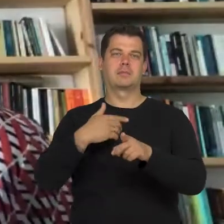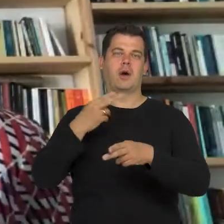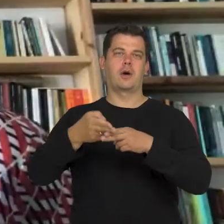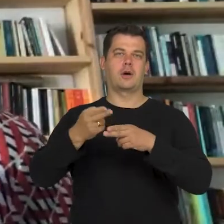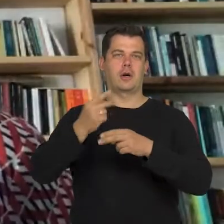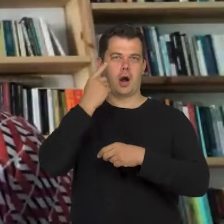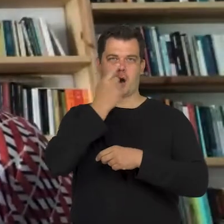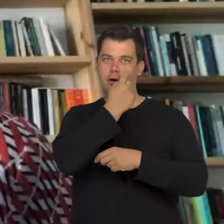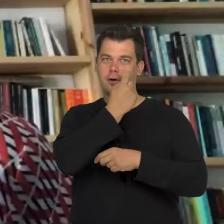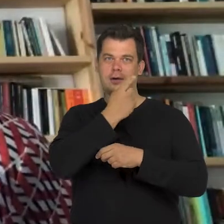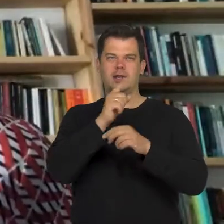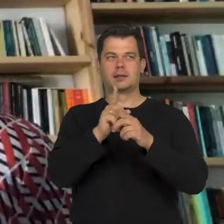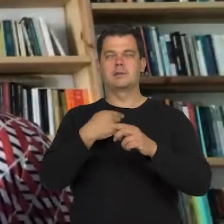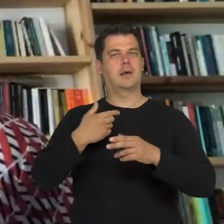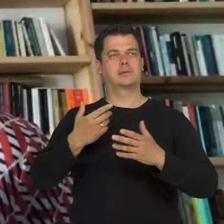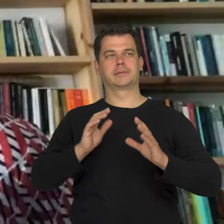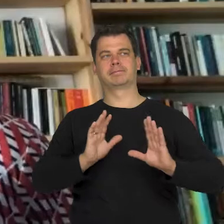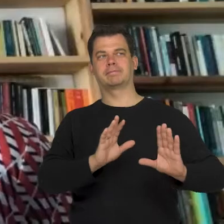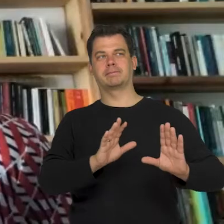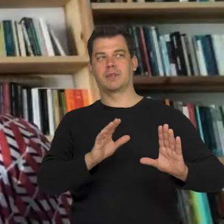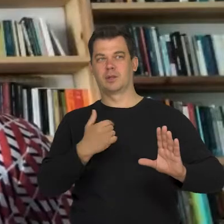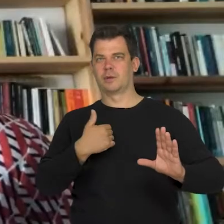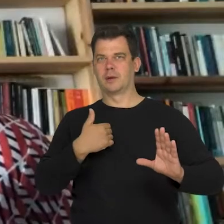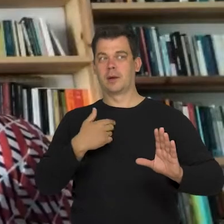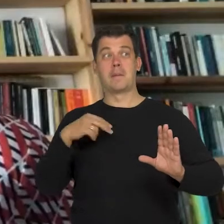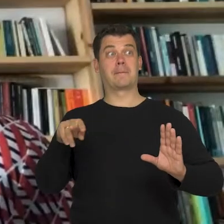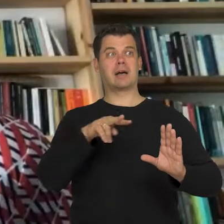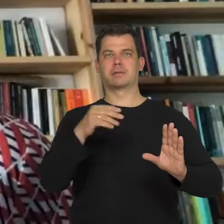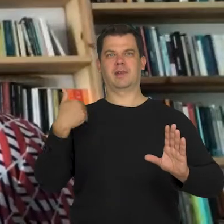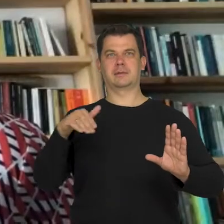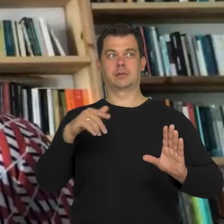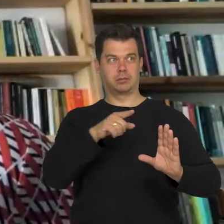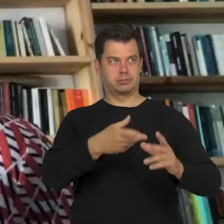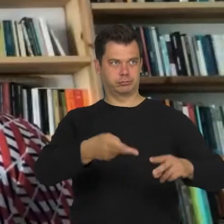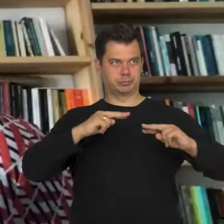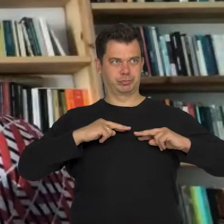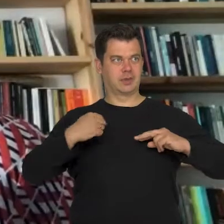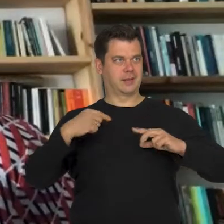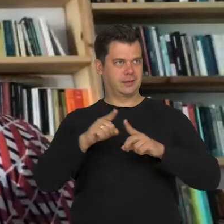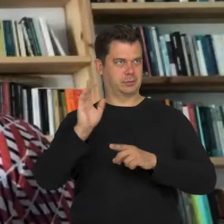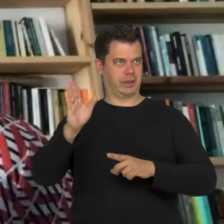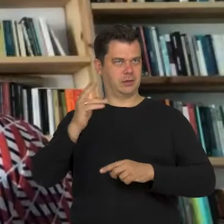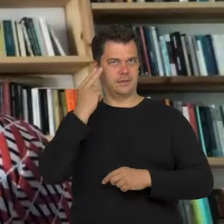and it was the fear that one day, I will be in that situation. This was a rejection of something that came from my fear.